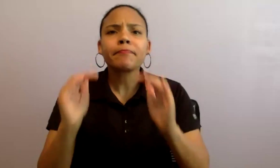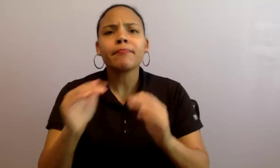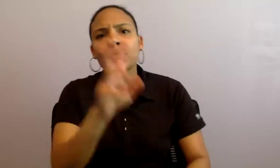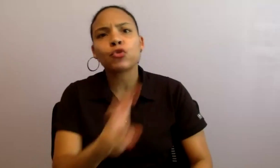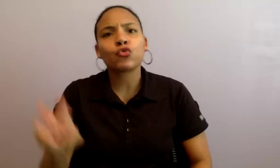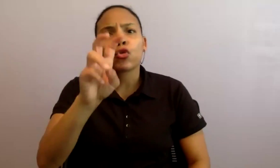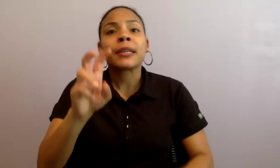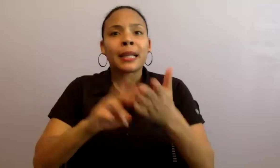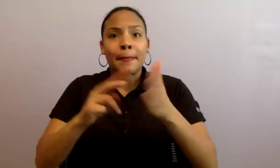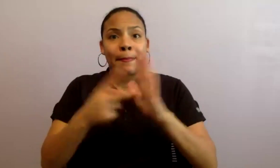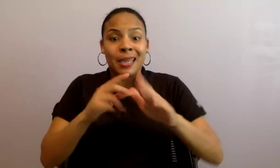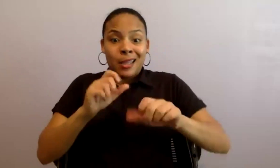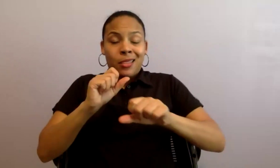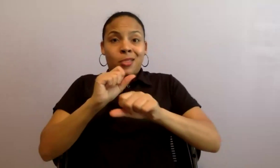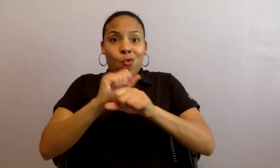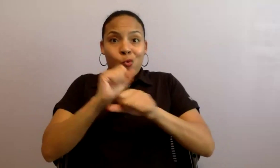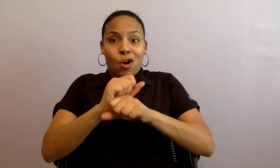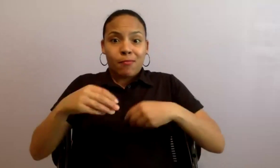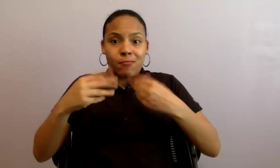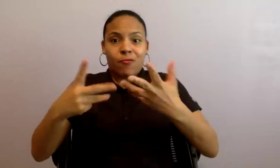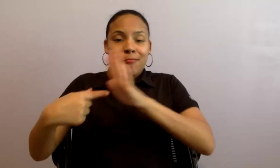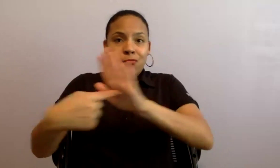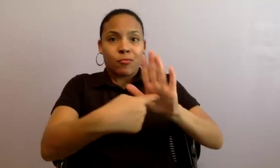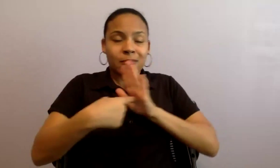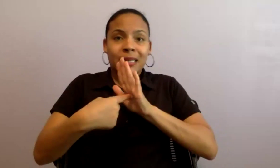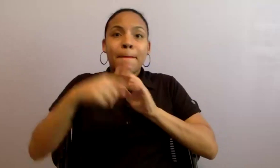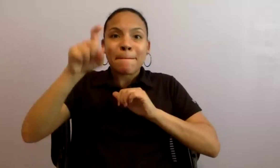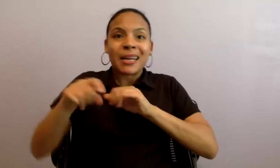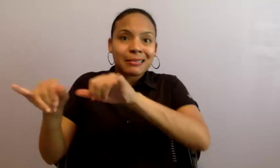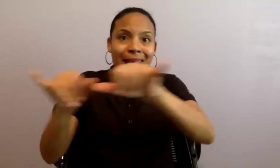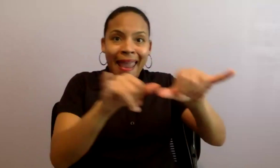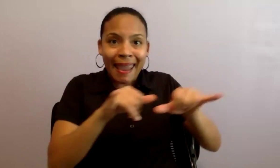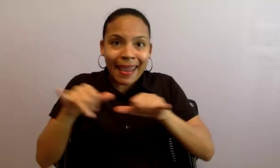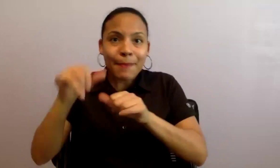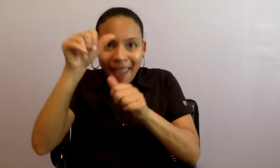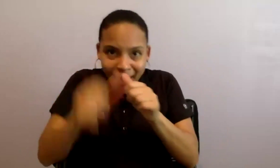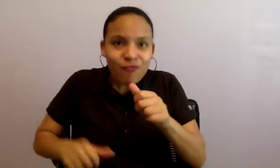it adapt how it is presented for the communities where it tours? Both are acceptable. One of our